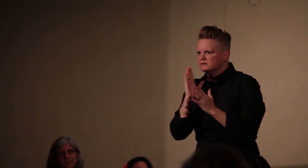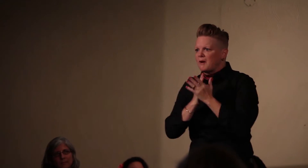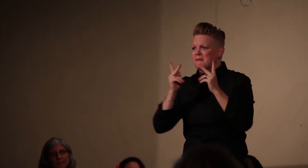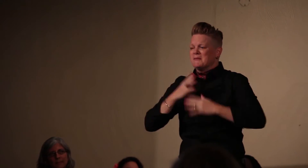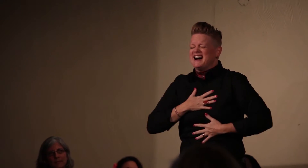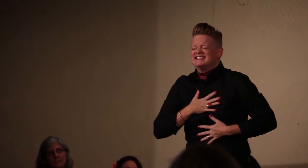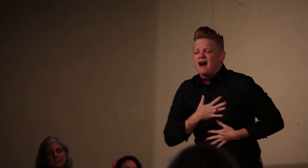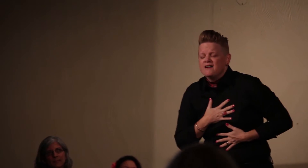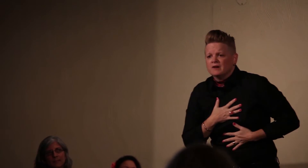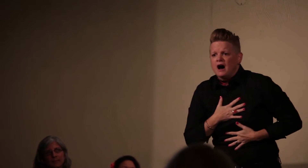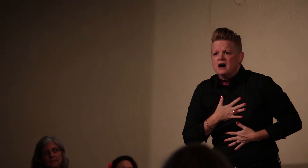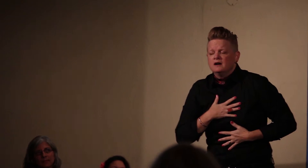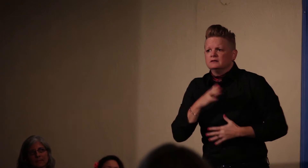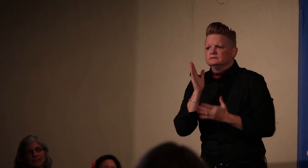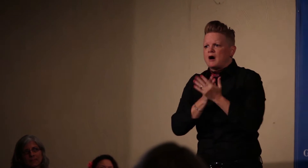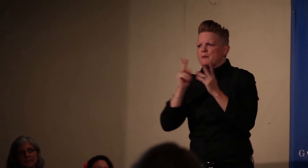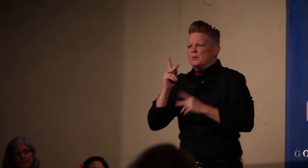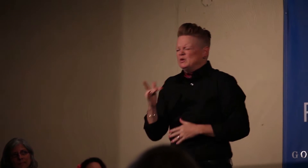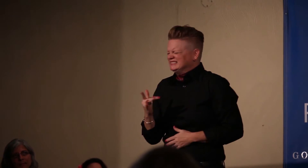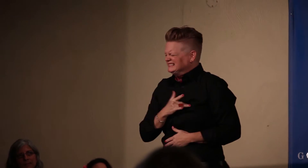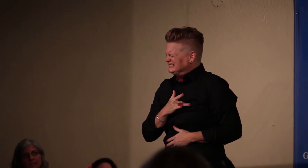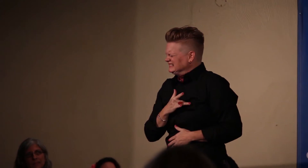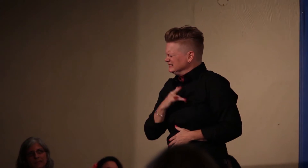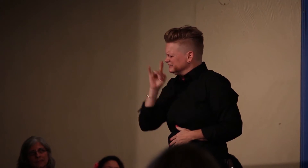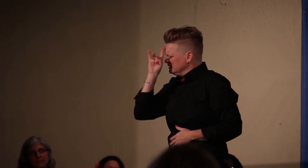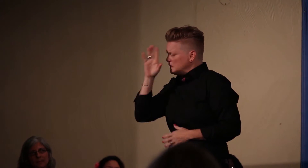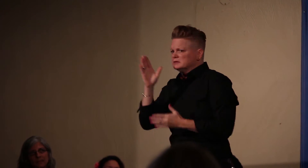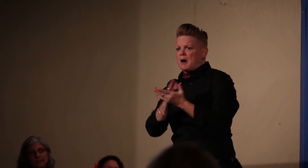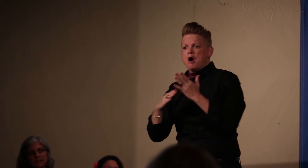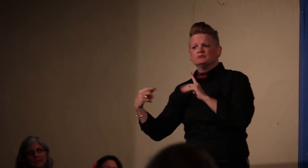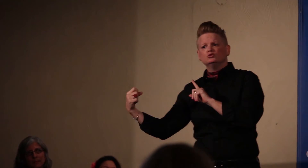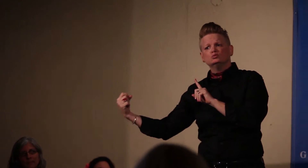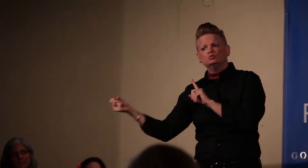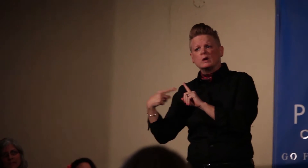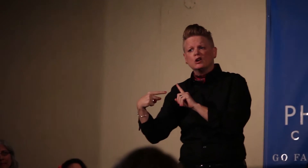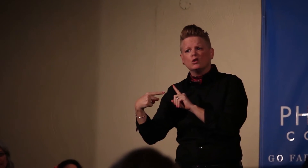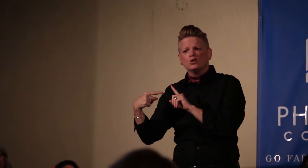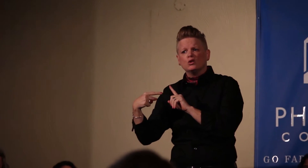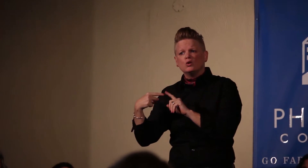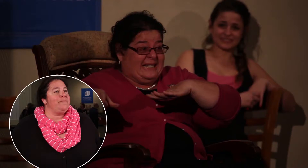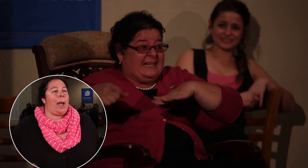Jac: "You know some of us laugh, and some of these kinds of stories will really hit you."